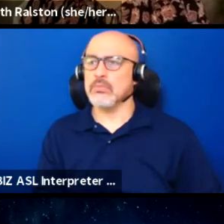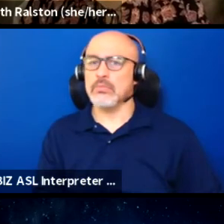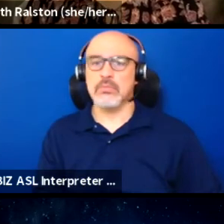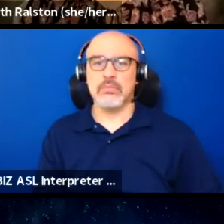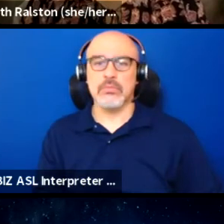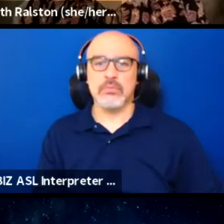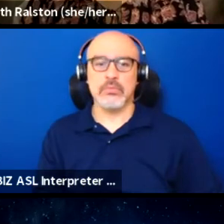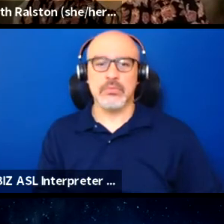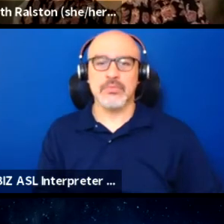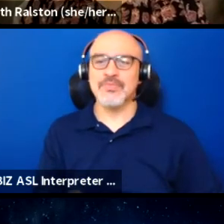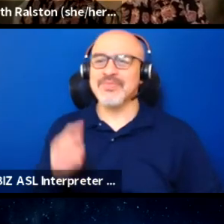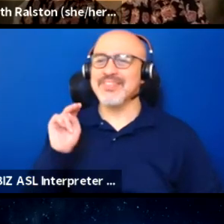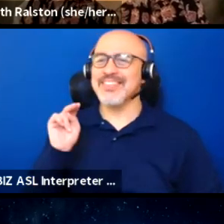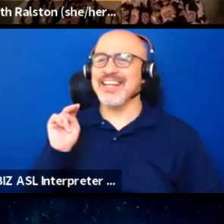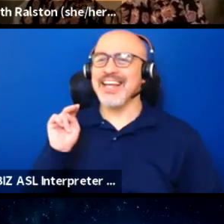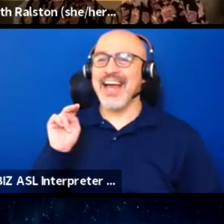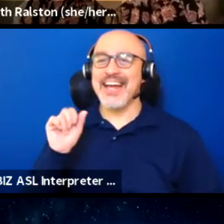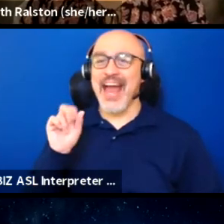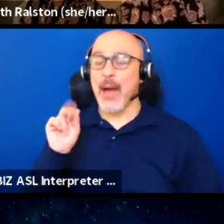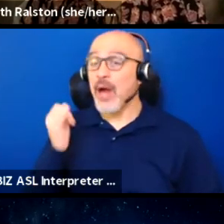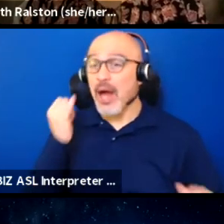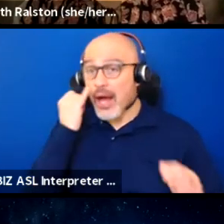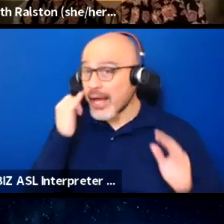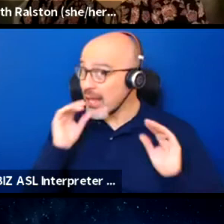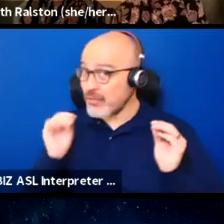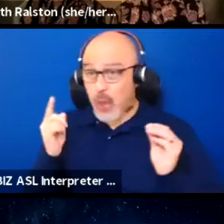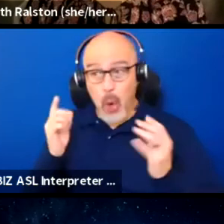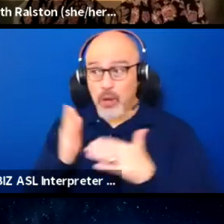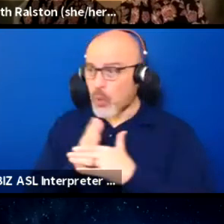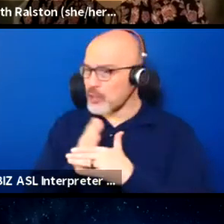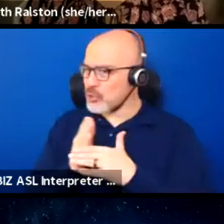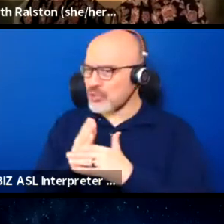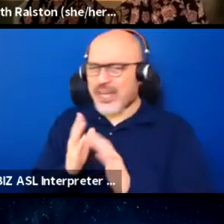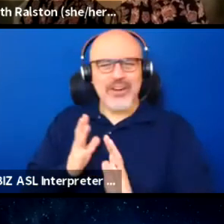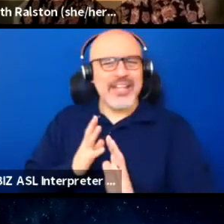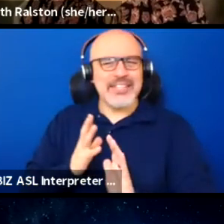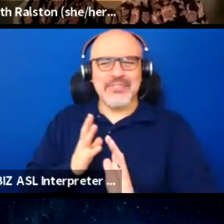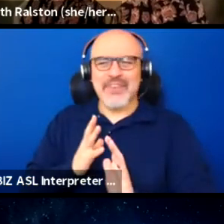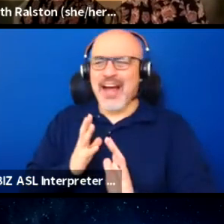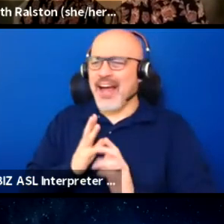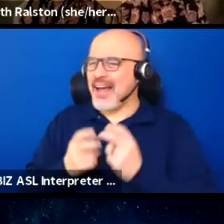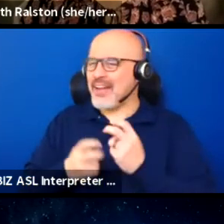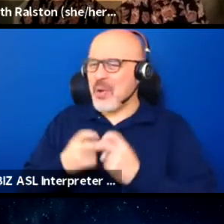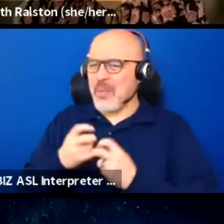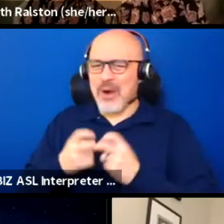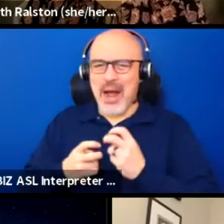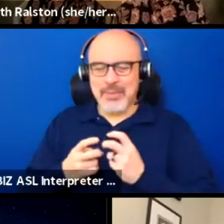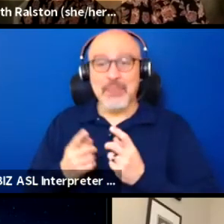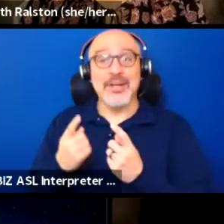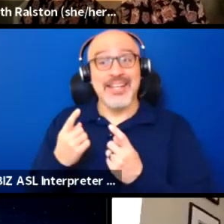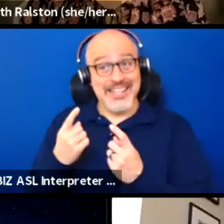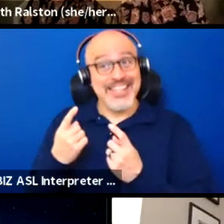And if no one from the community would like to share, that's totally fine as well. It's been a long night.